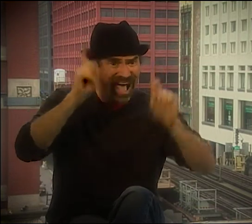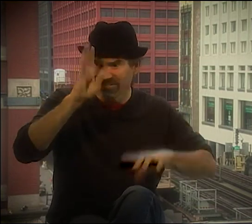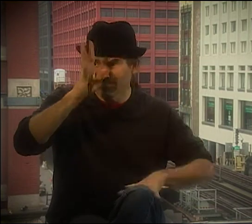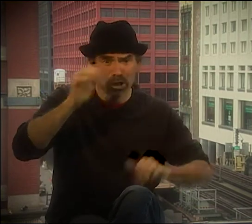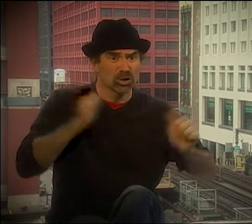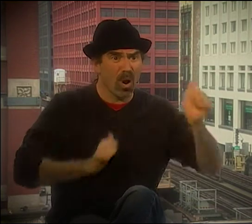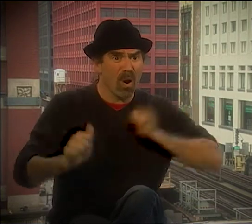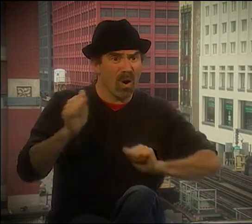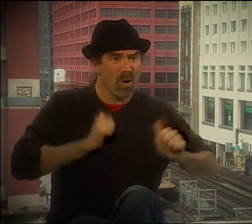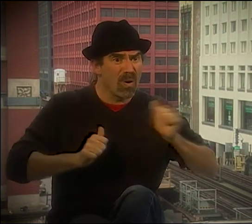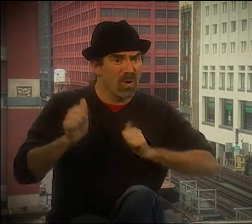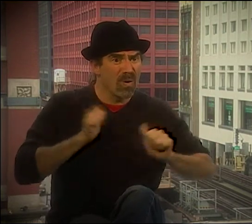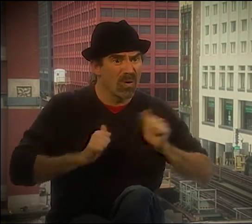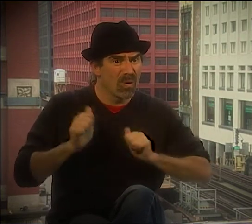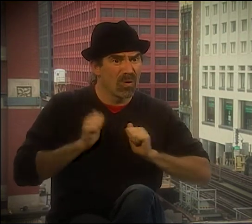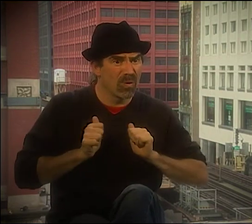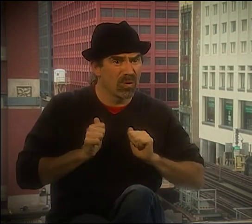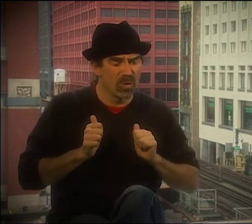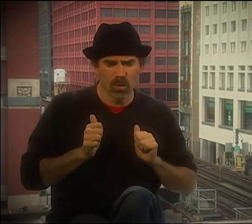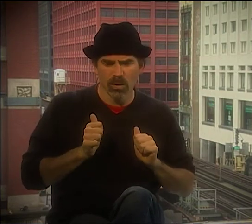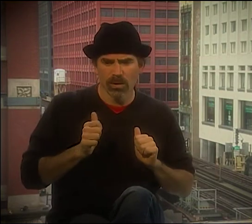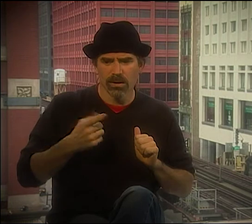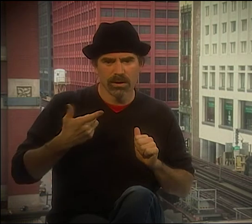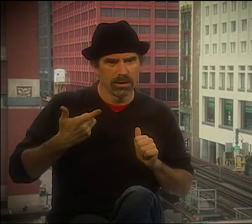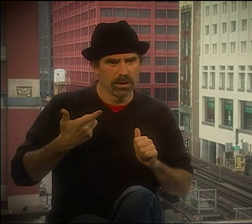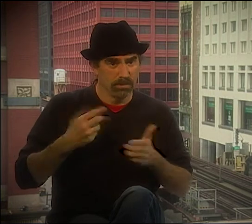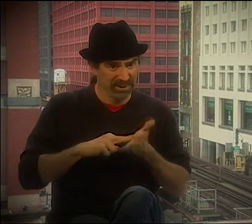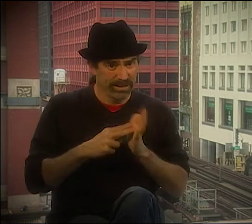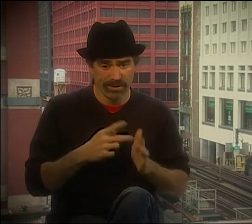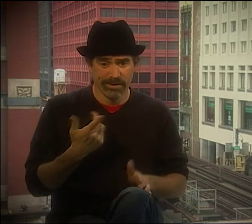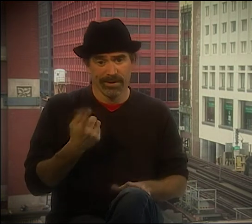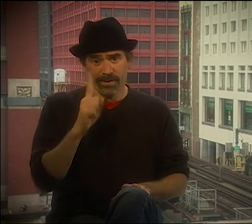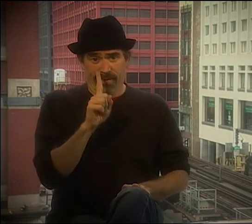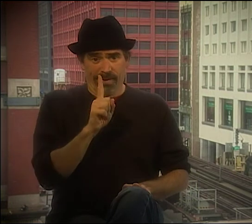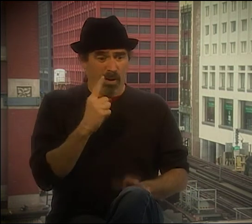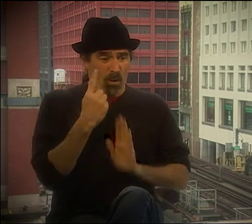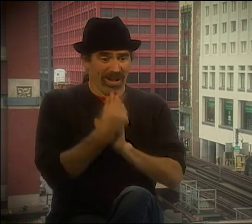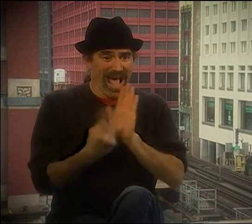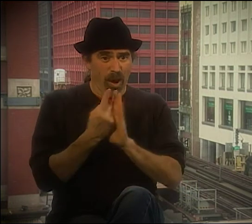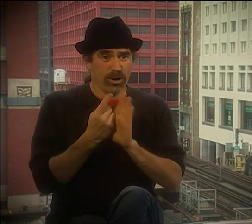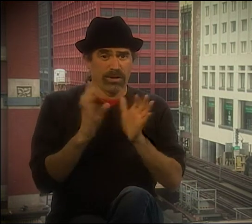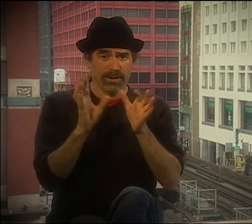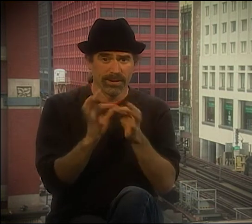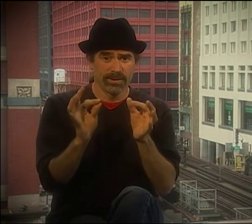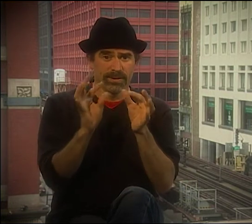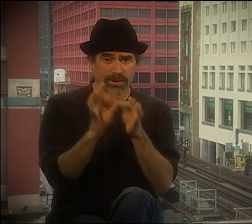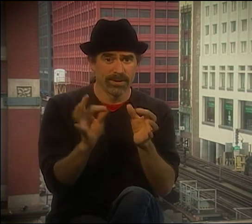THEN WE HAD TO DEAL WITH THE IDEA OF "BRIDGE OF" AND THAT'S HOW THAT CAME ABOUT, TRYING TO COME UP WITH IDEAS FOR A SHOW.